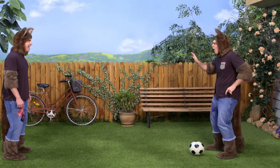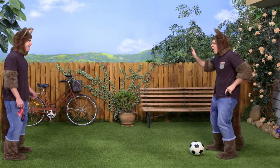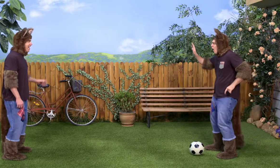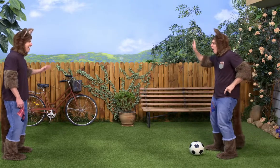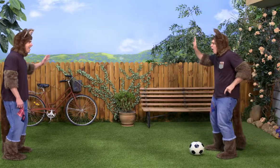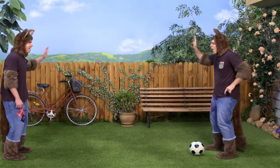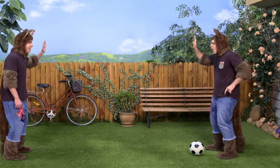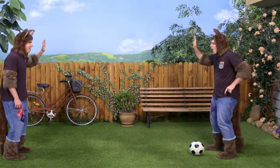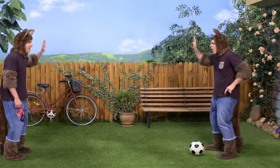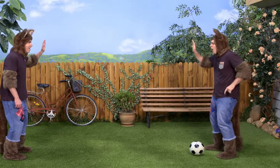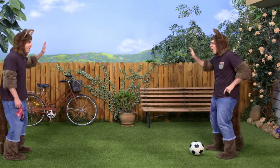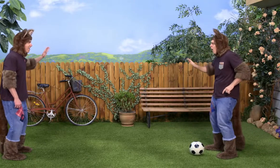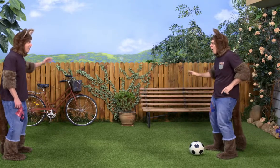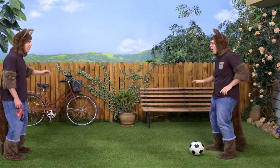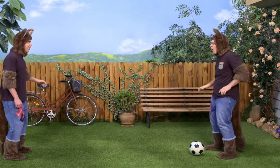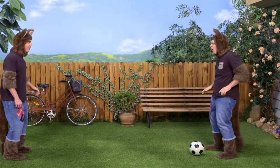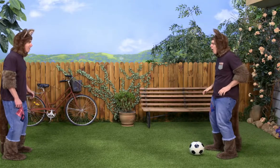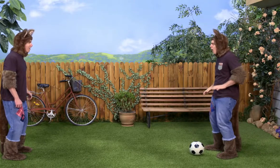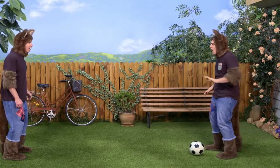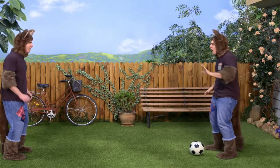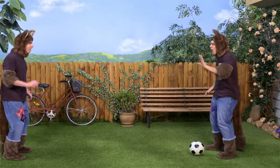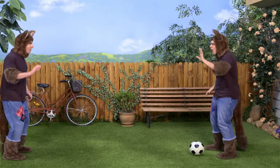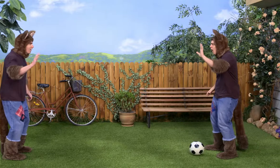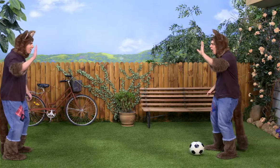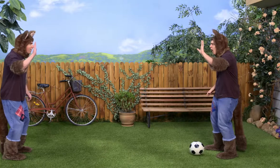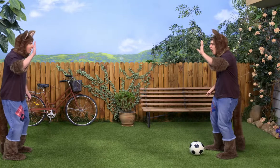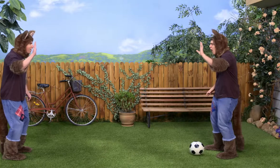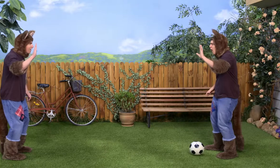Huh?